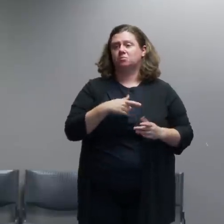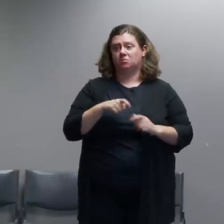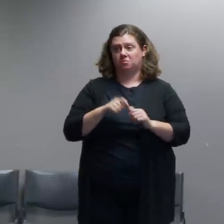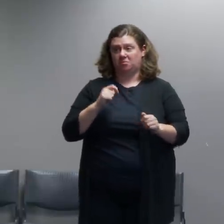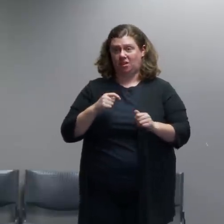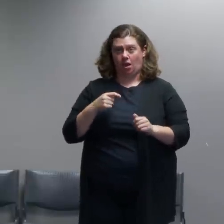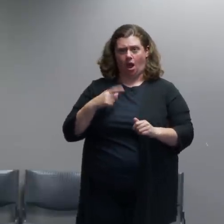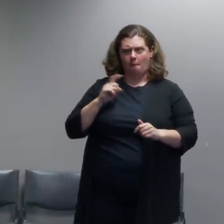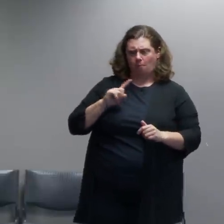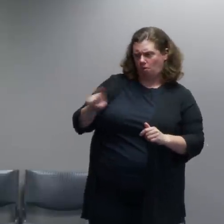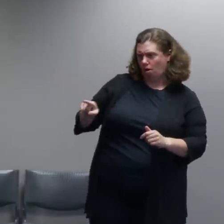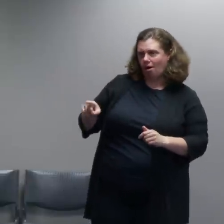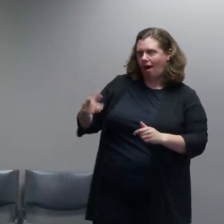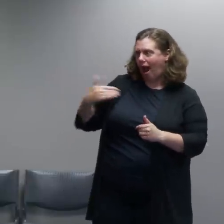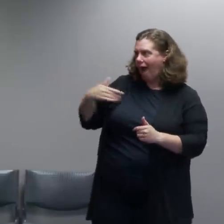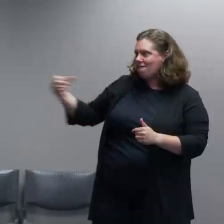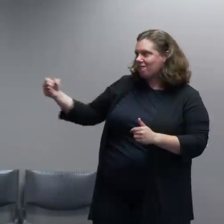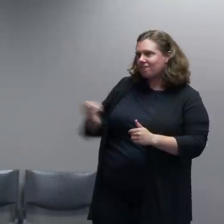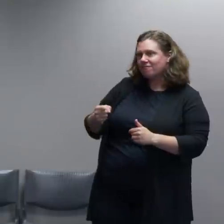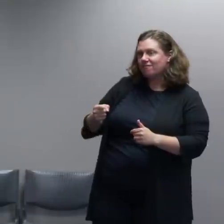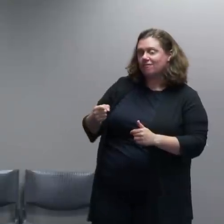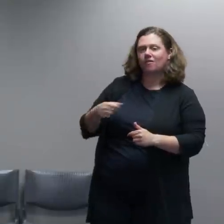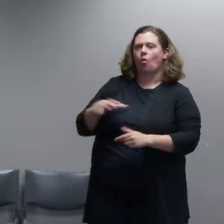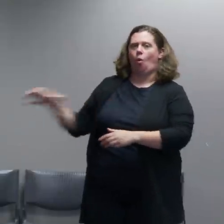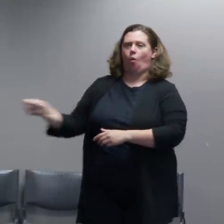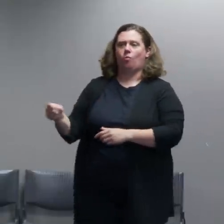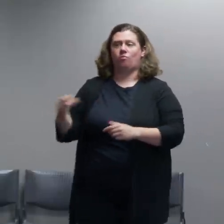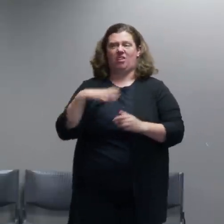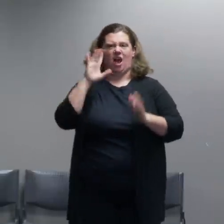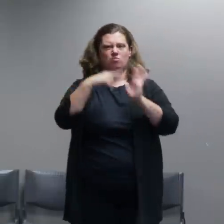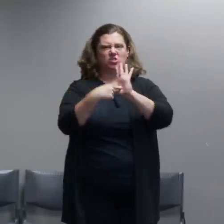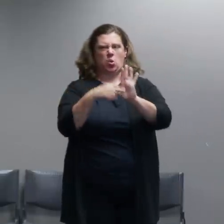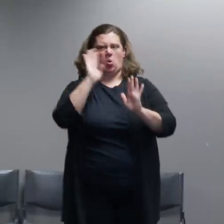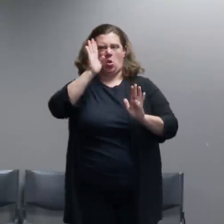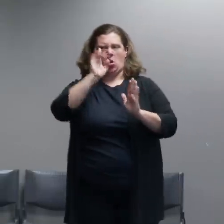event that we can show you. Lieutenant Hughes is going to go get that.